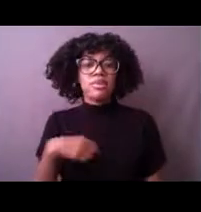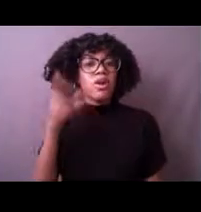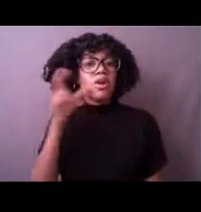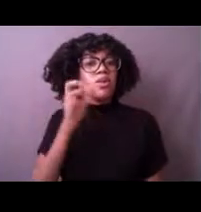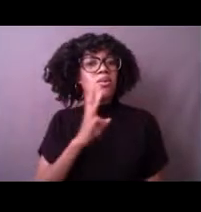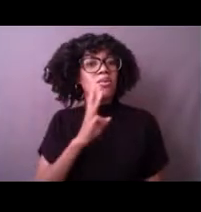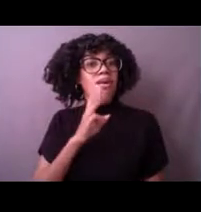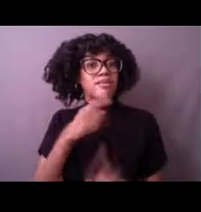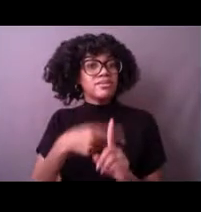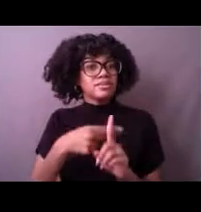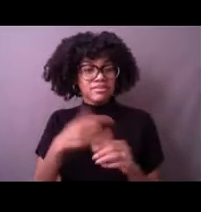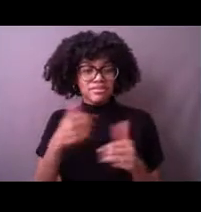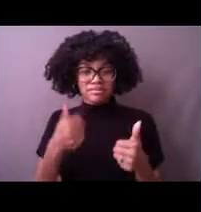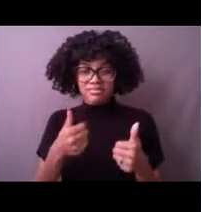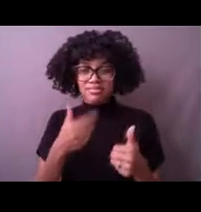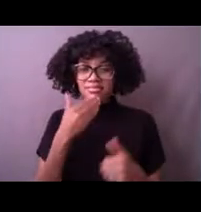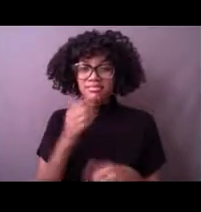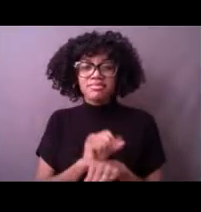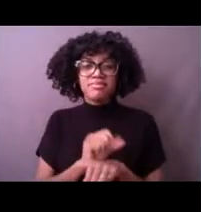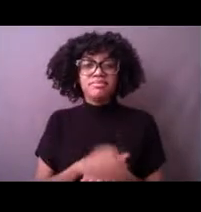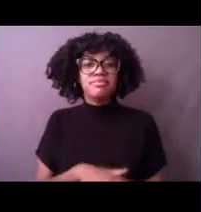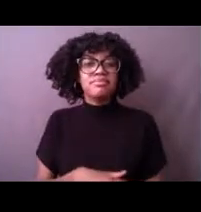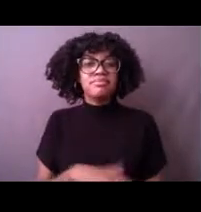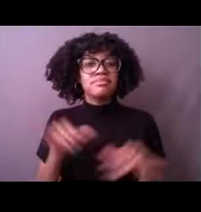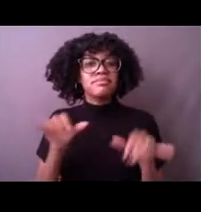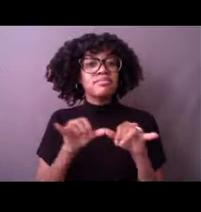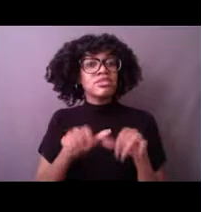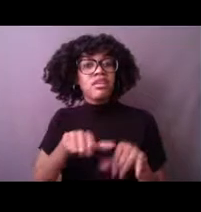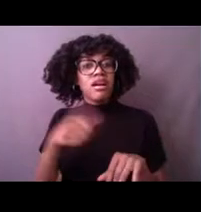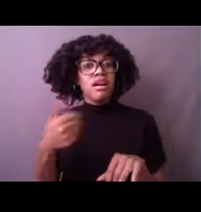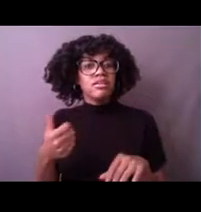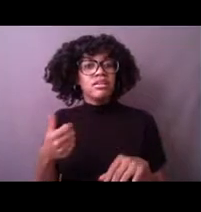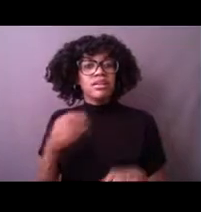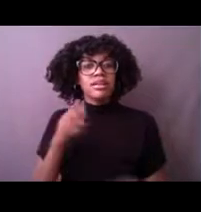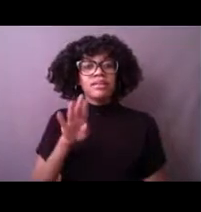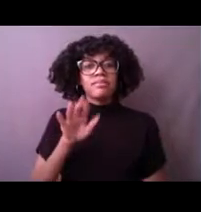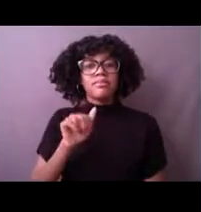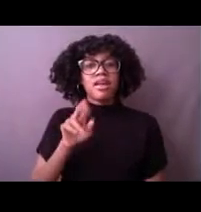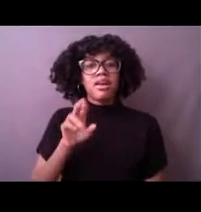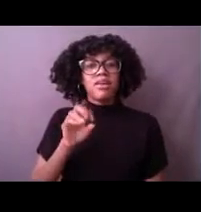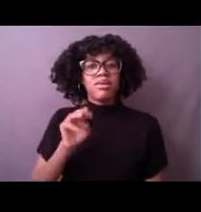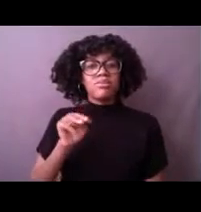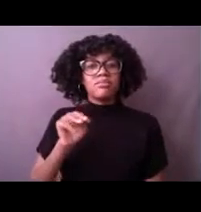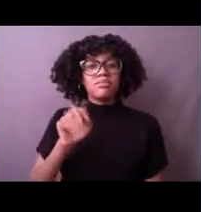We also measure barometric pressure at a few of those stations.